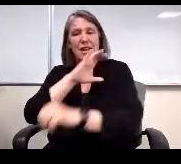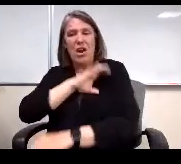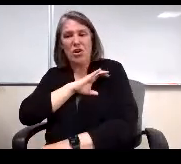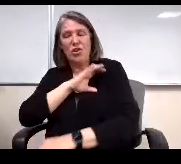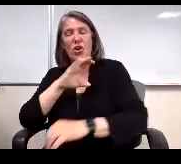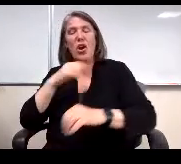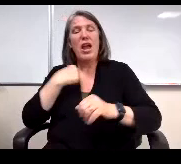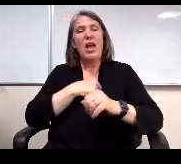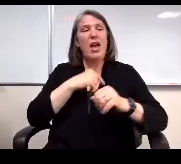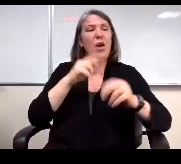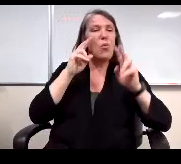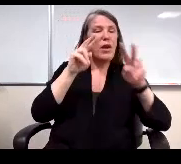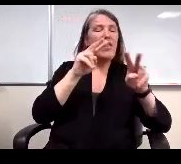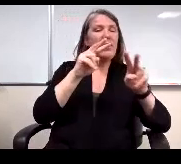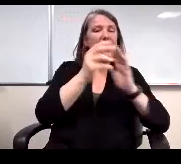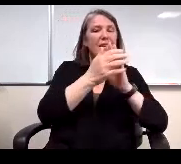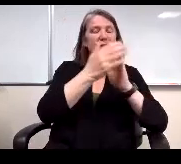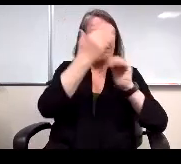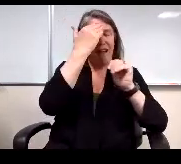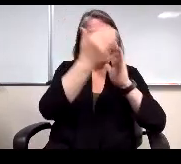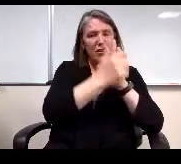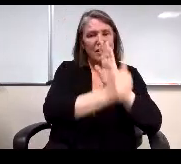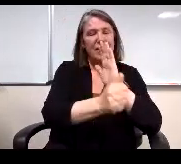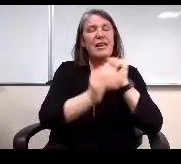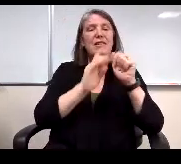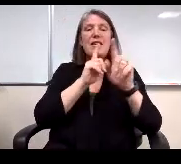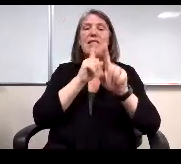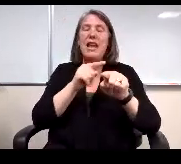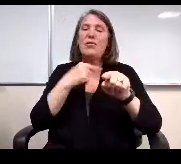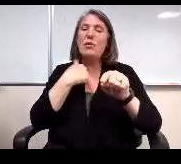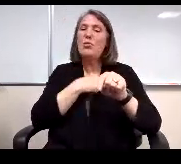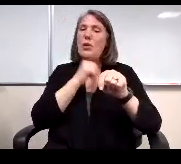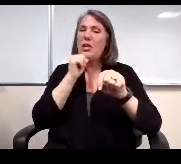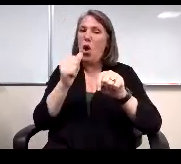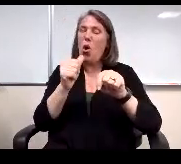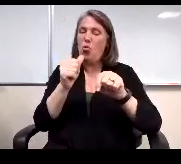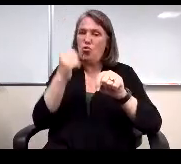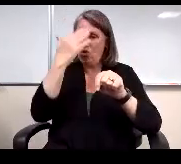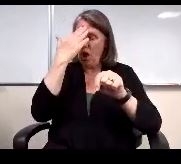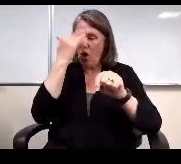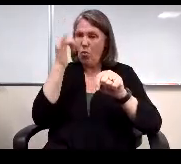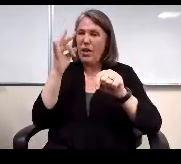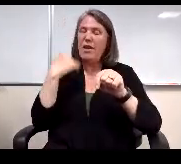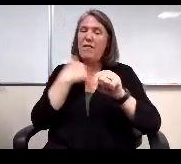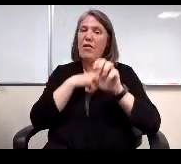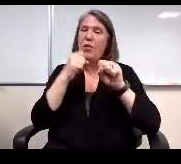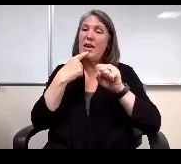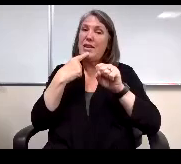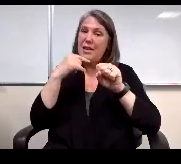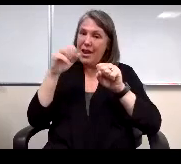months ago and her answer was we don't. We don't know if we can say yes but we can say yes to character which